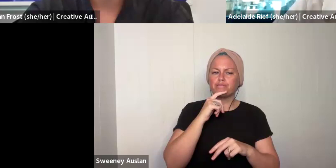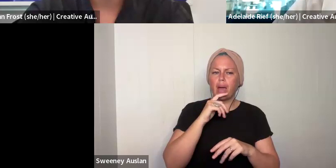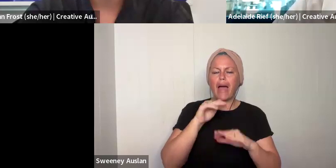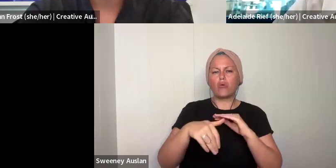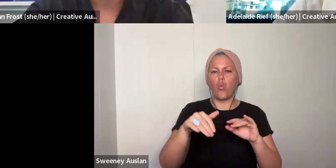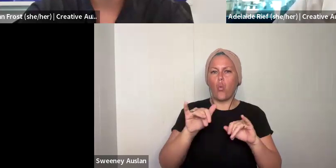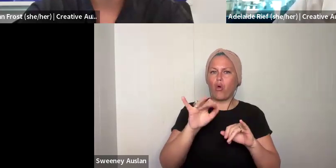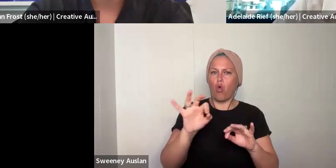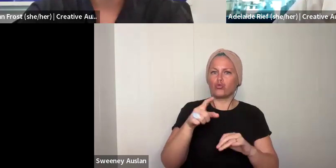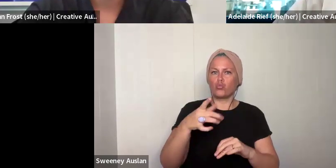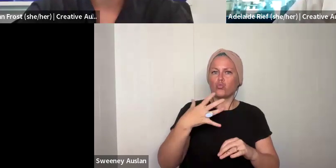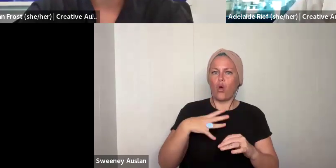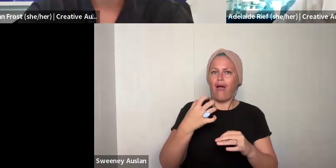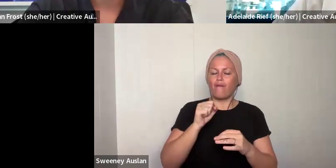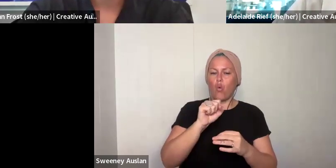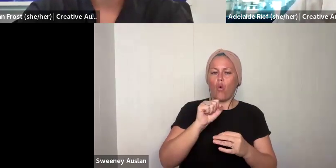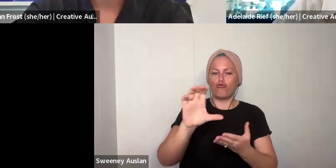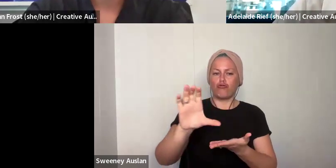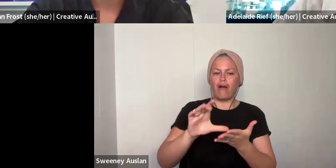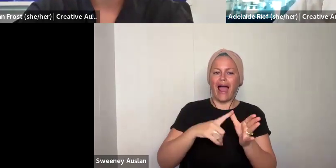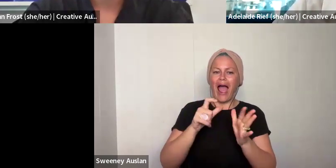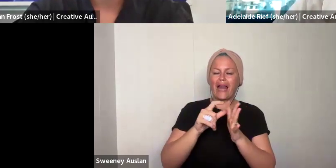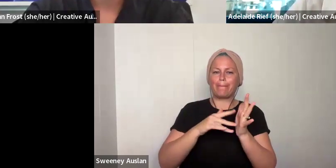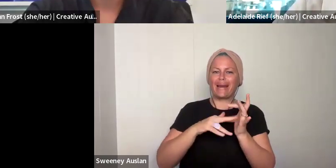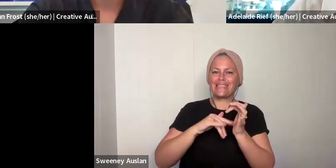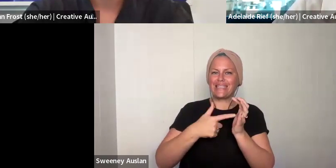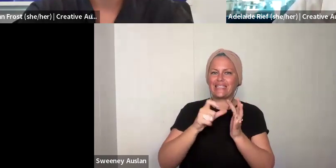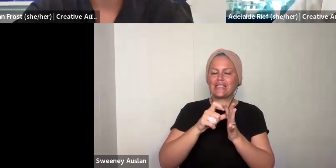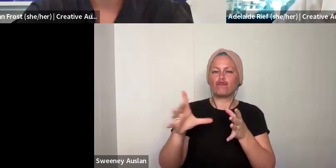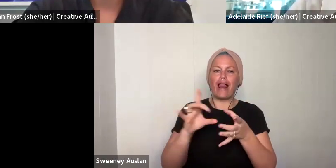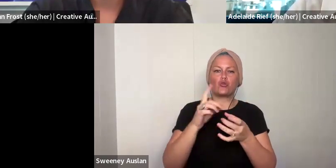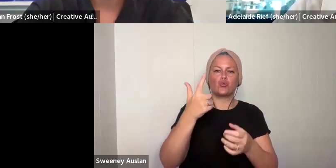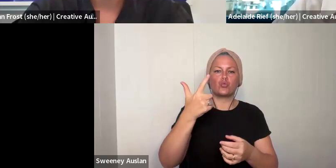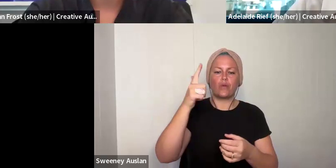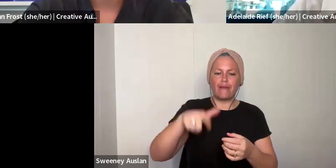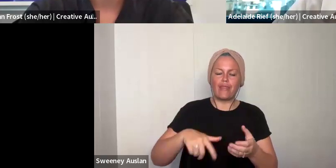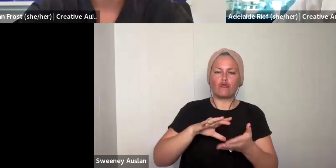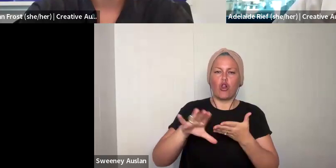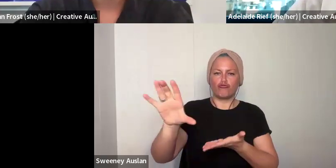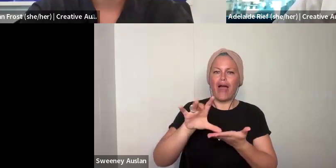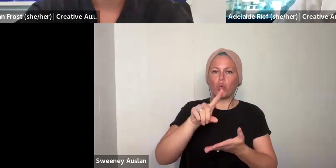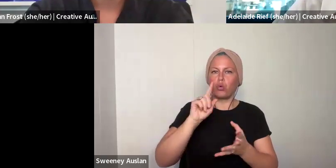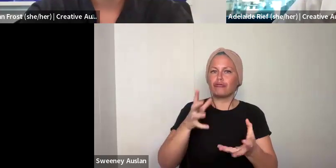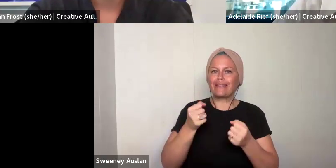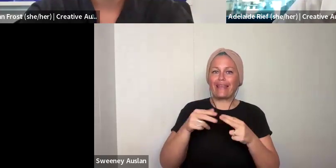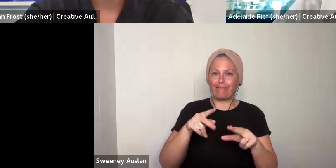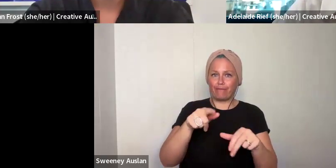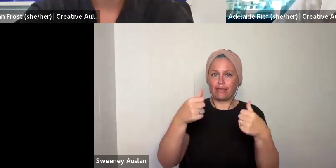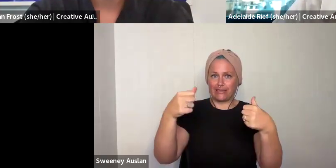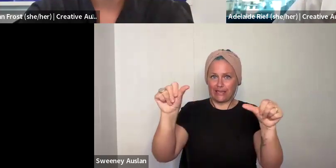there. The next section is where we will ask you about whether or not you would like to have your grant administered.